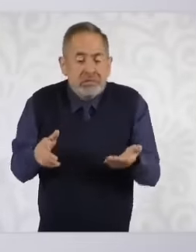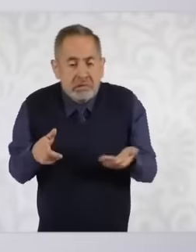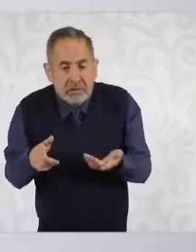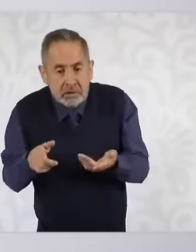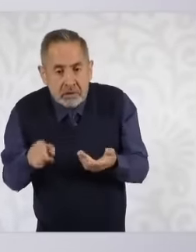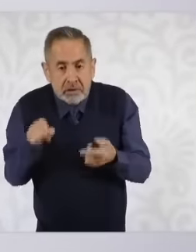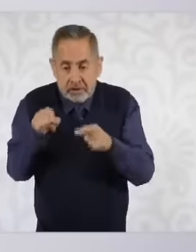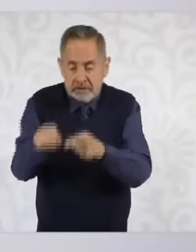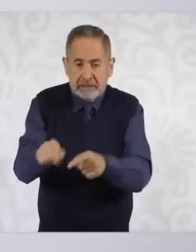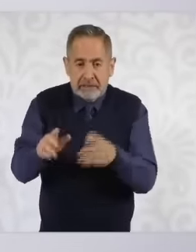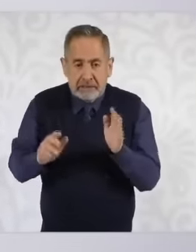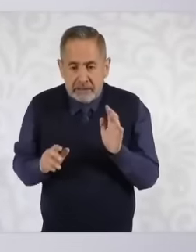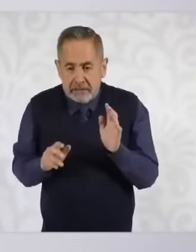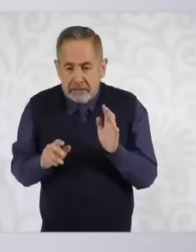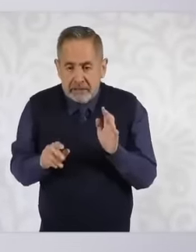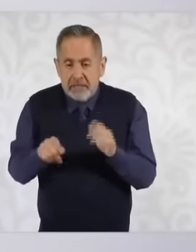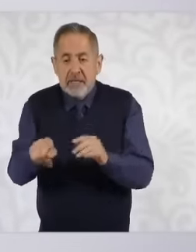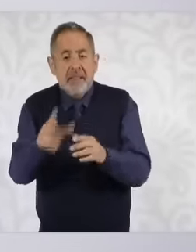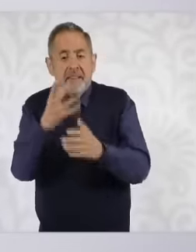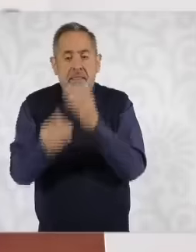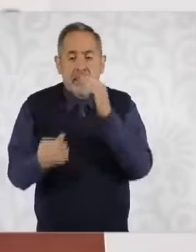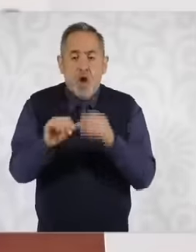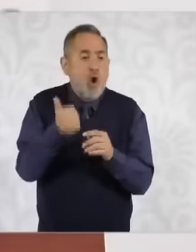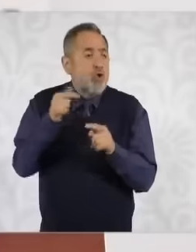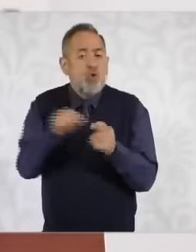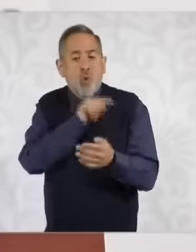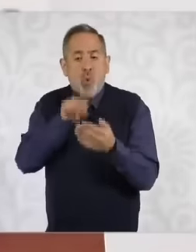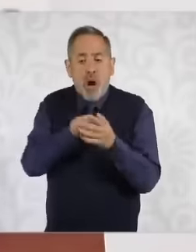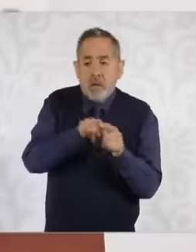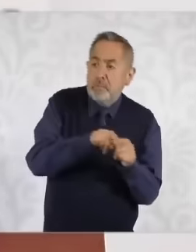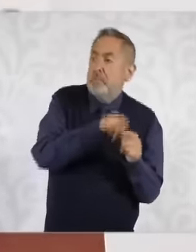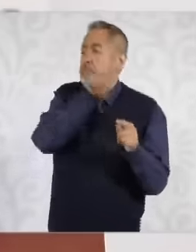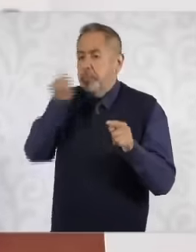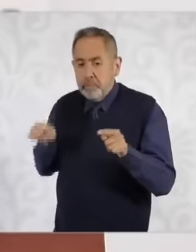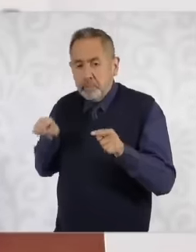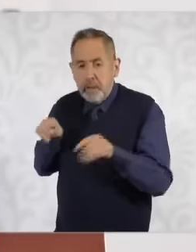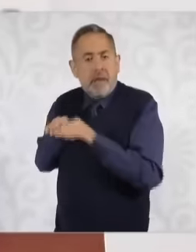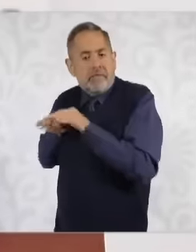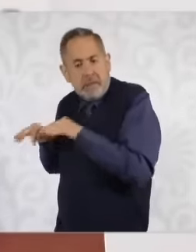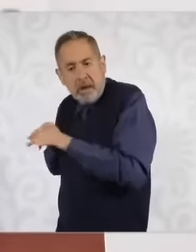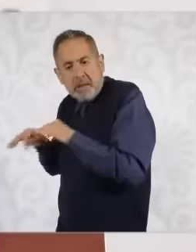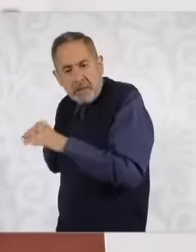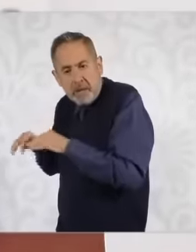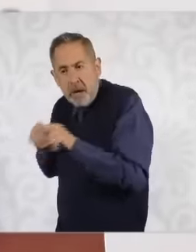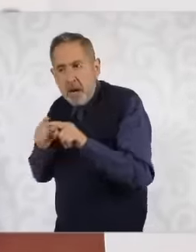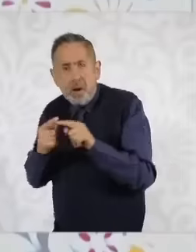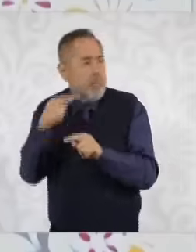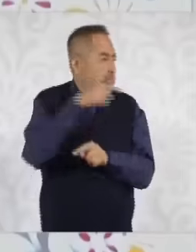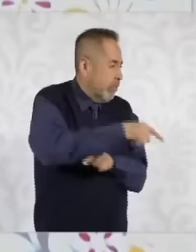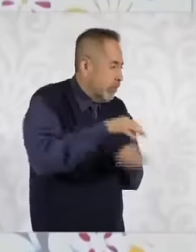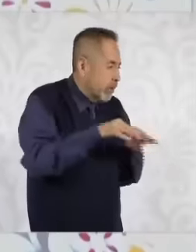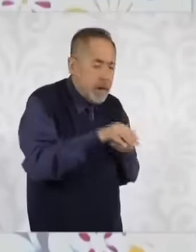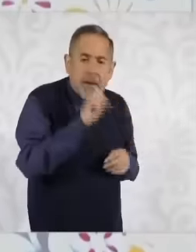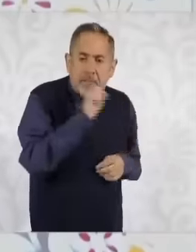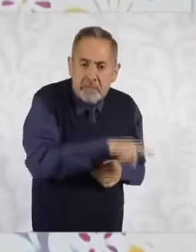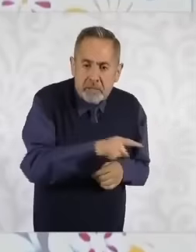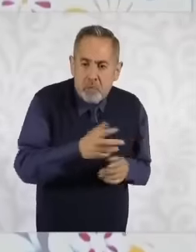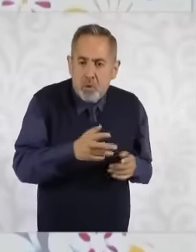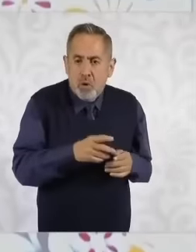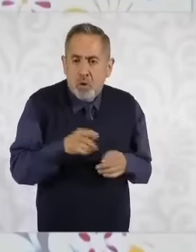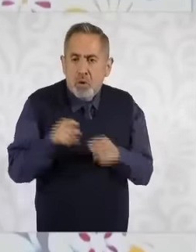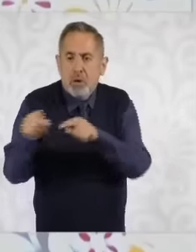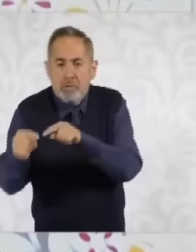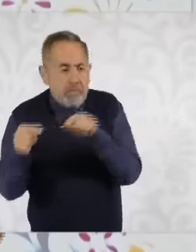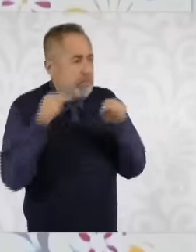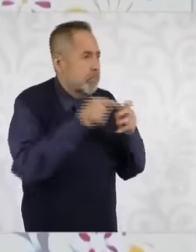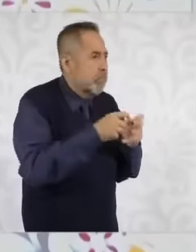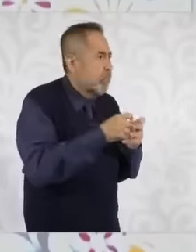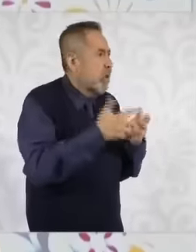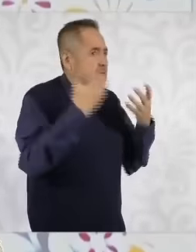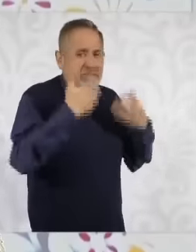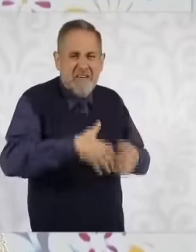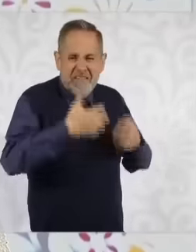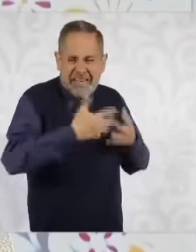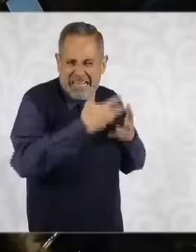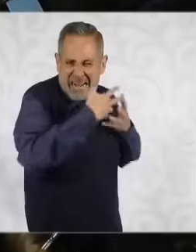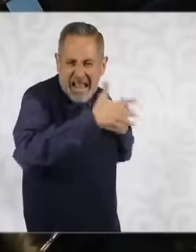other places in Mexico to produce, often on large plots of large producers. or to